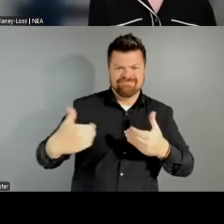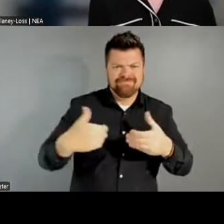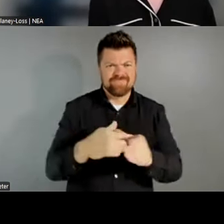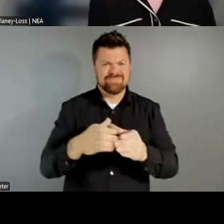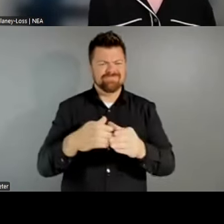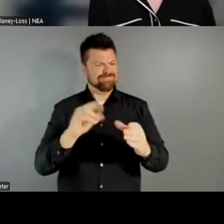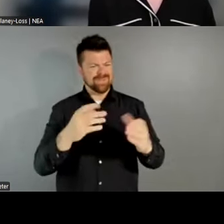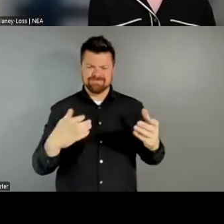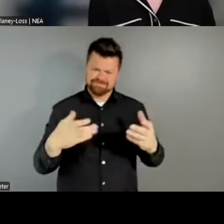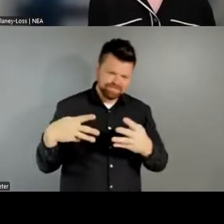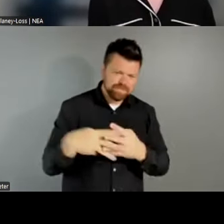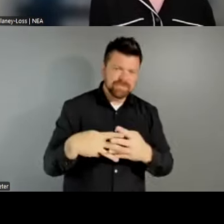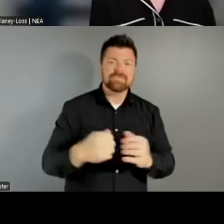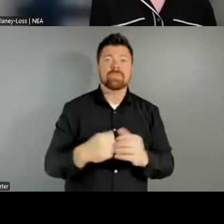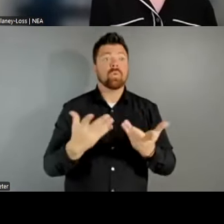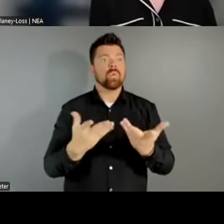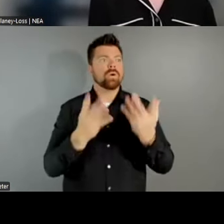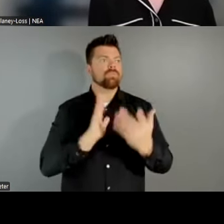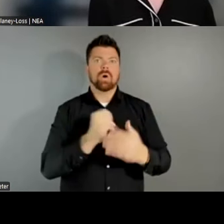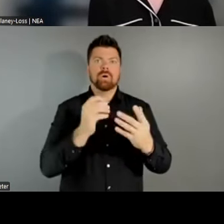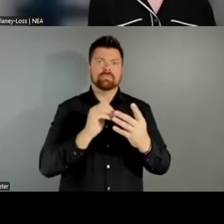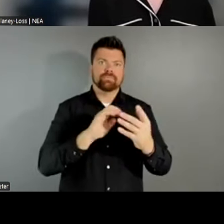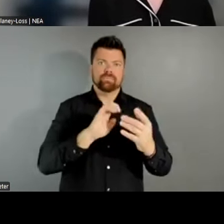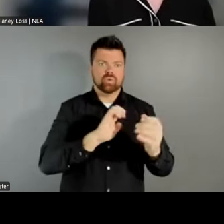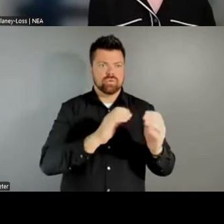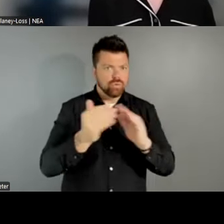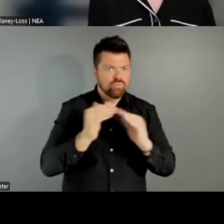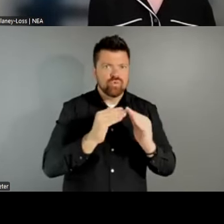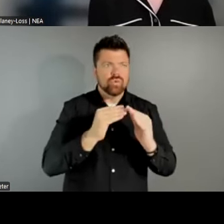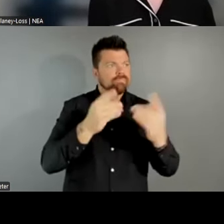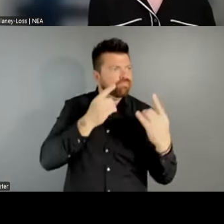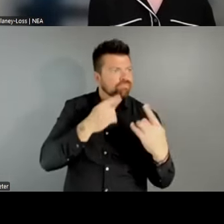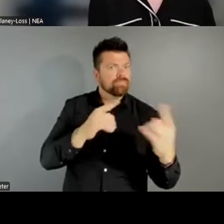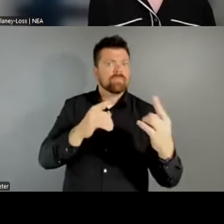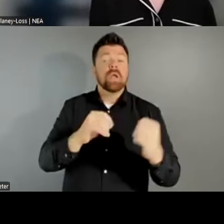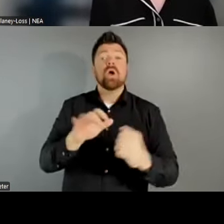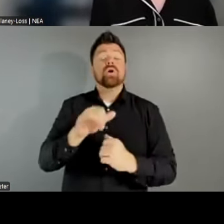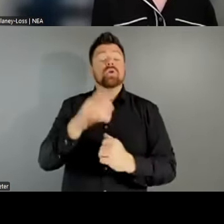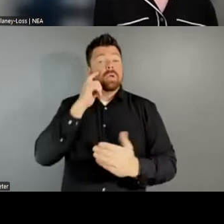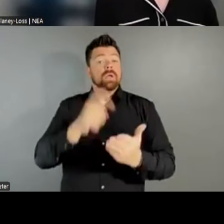municipality. I think in this moment, and a lot of this has also been acknowledged, there's a really